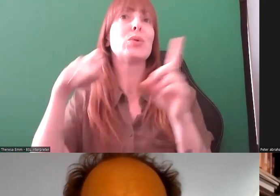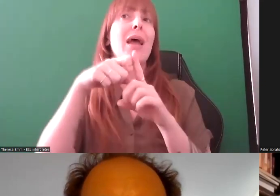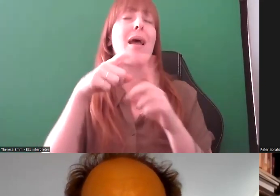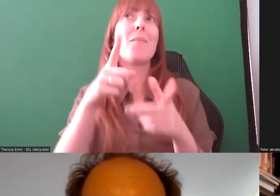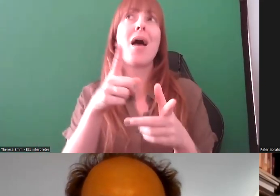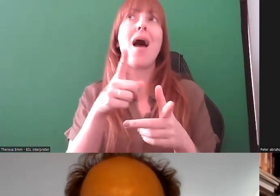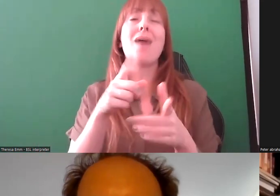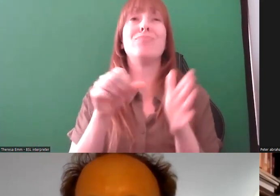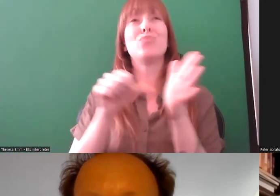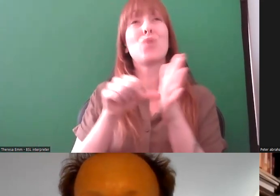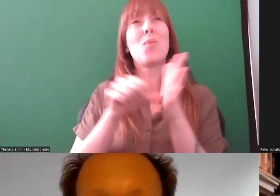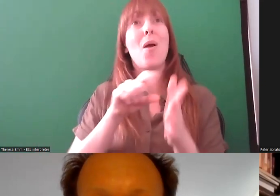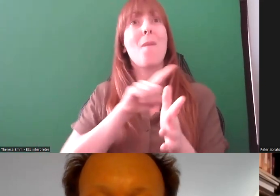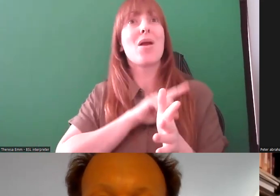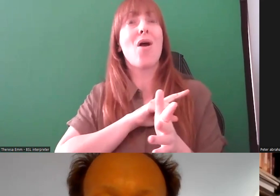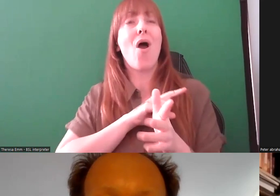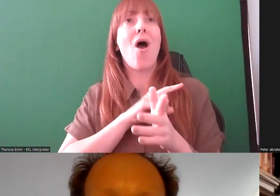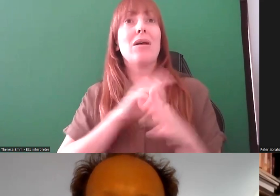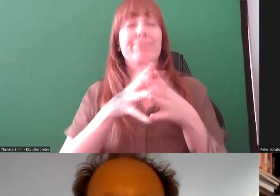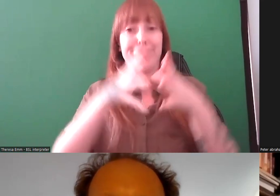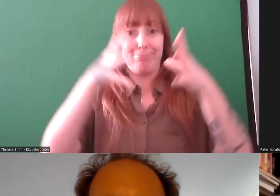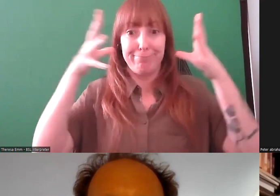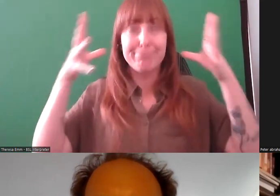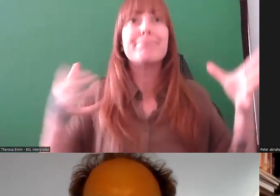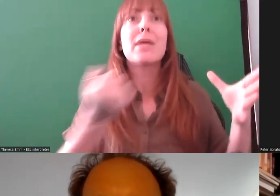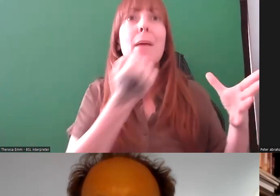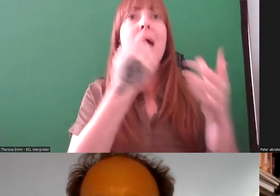and the amount of individual loans in the show, it'd be really difficult to